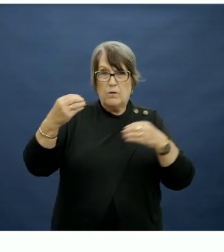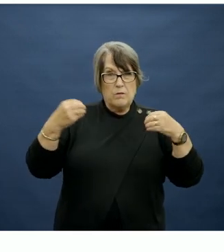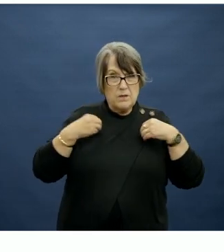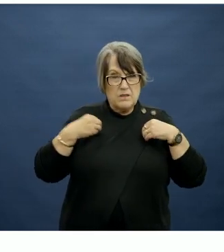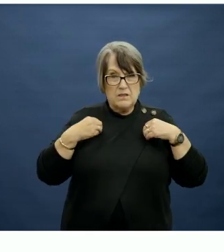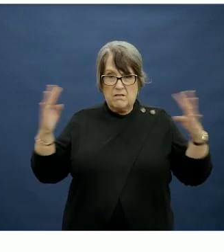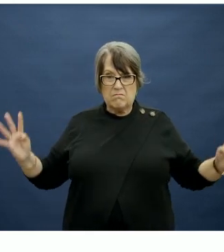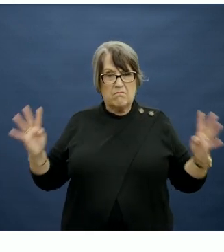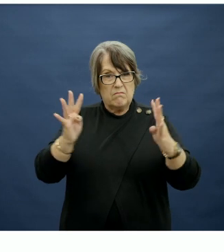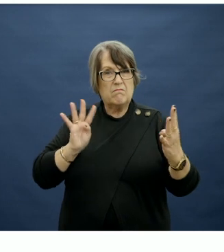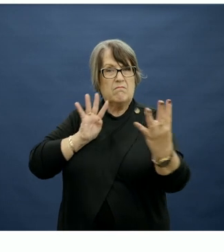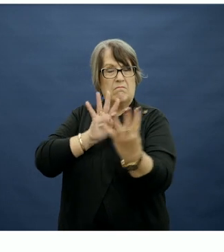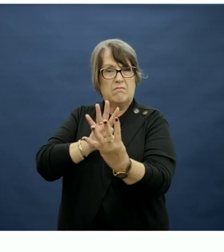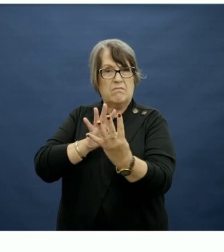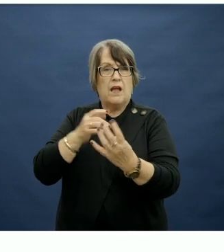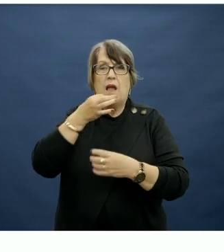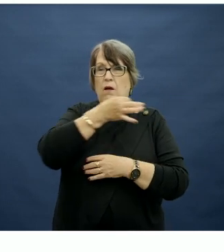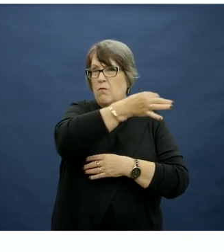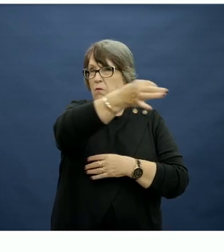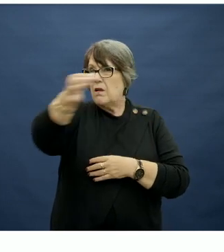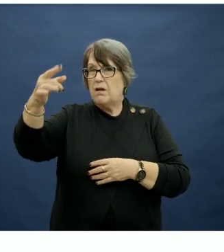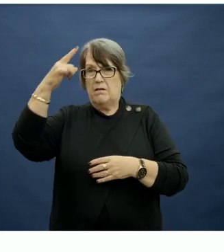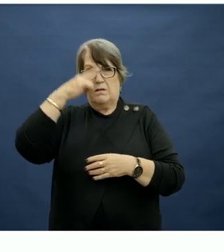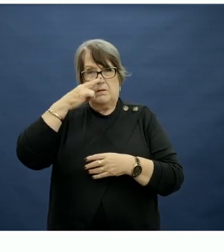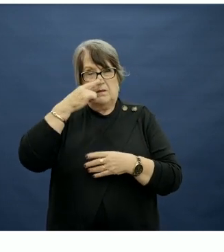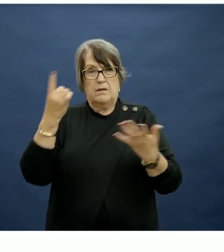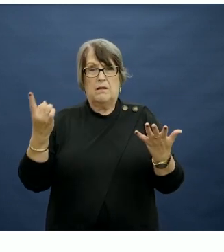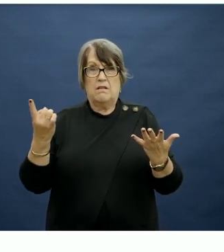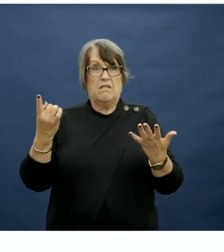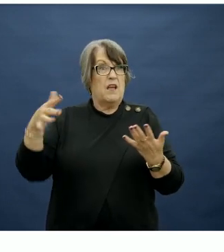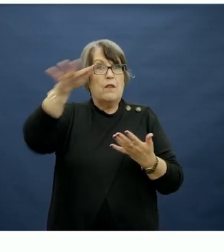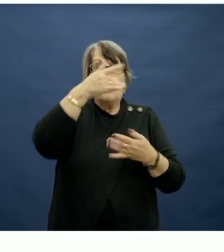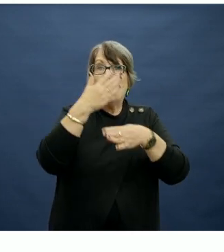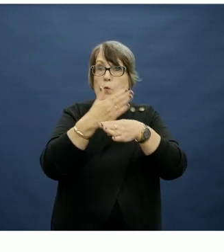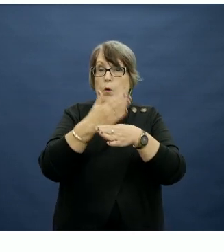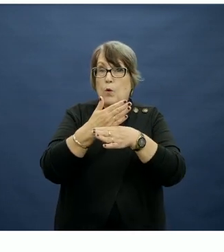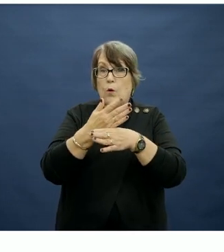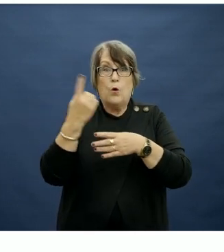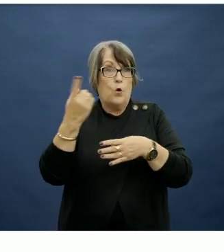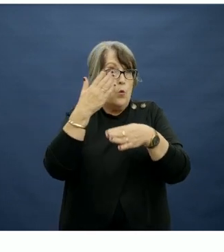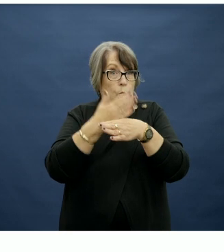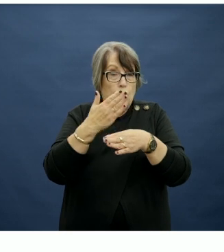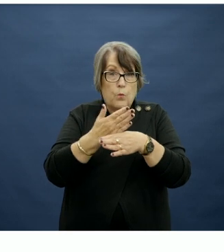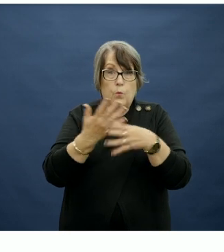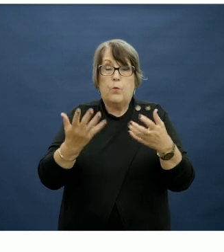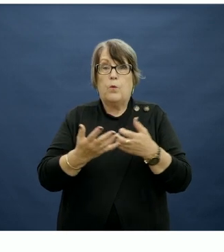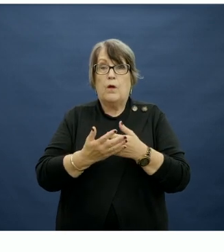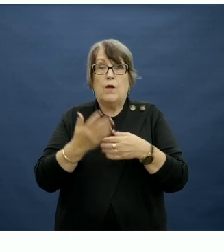and to put it out to people in the field, those that are working and working with children